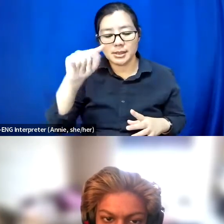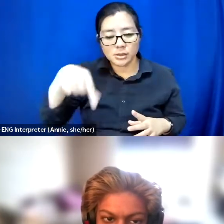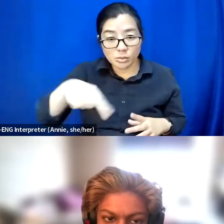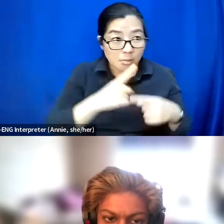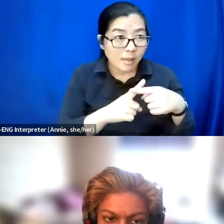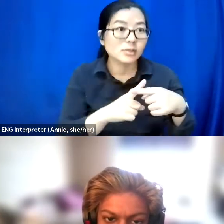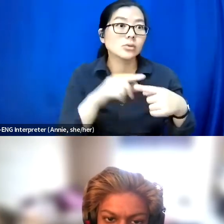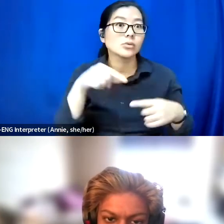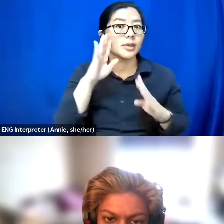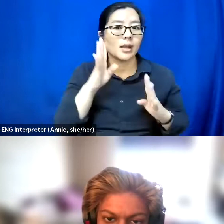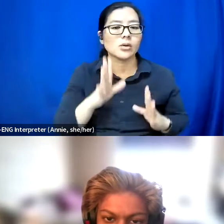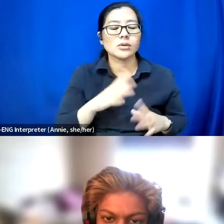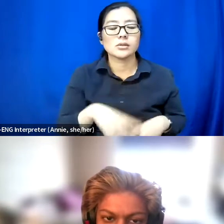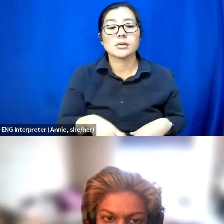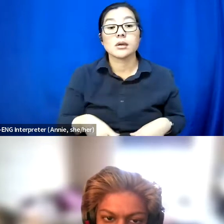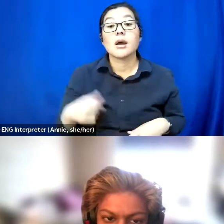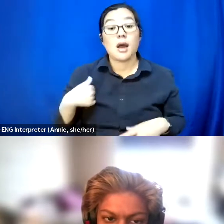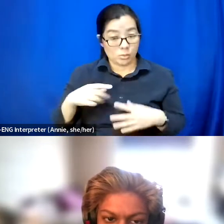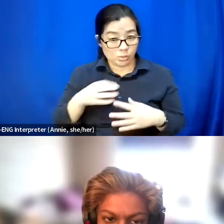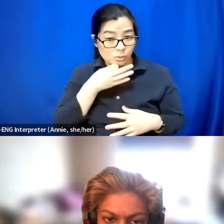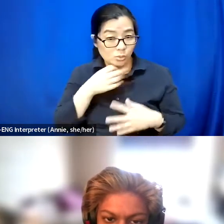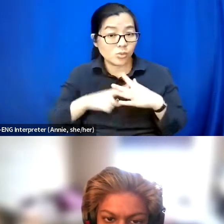I am starting a podcast soon.